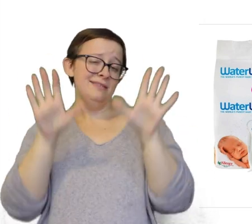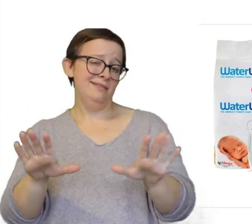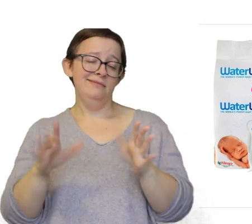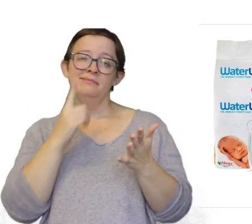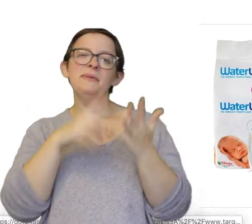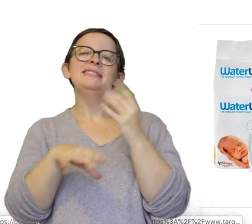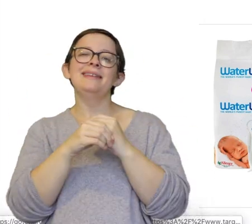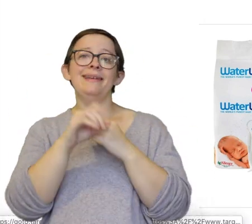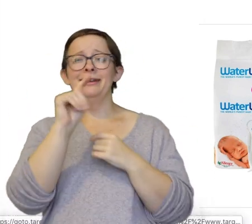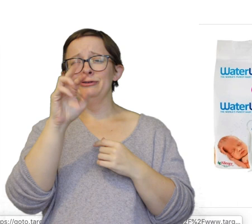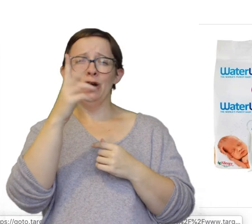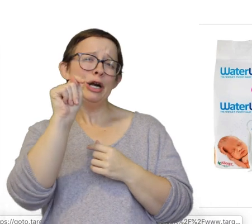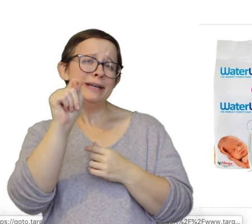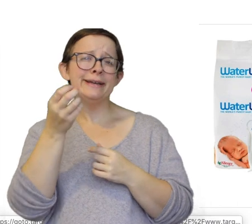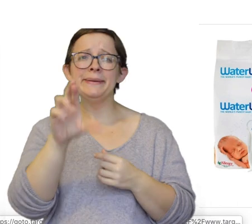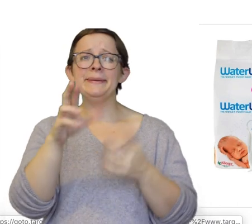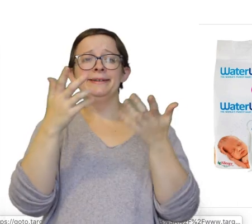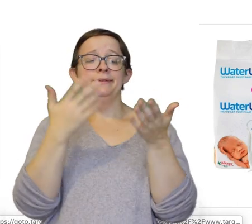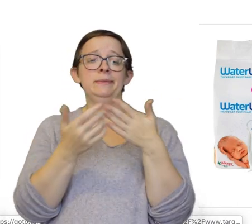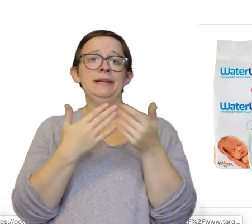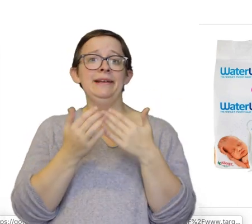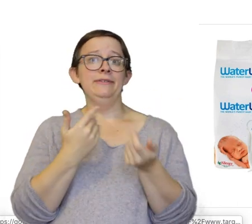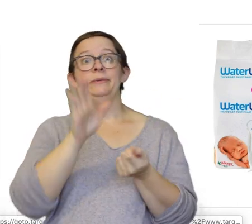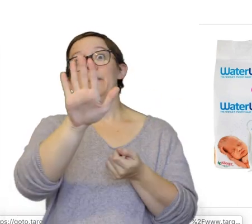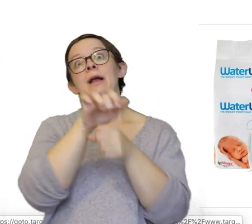So I would just put the Target brand or whatever your local...